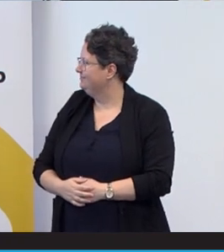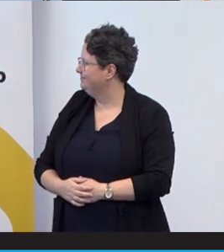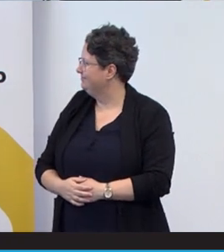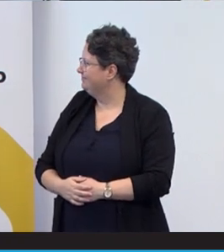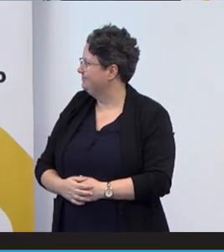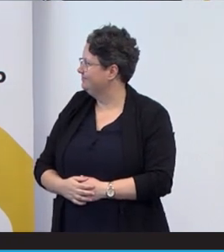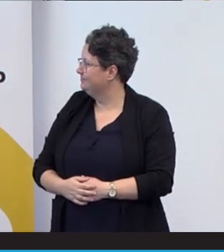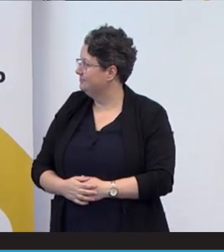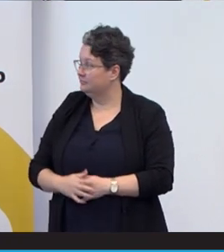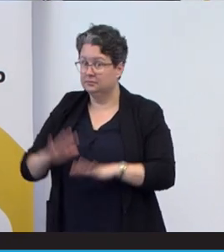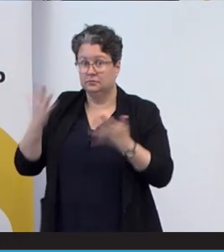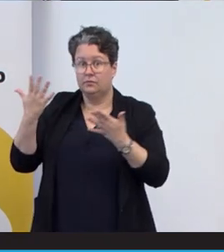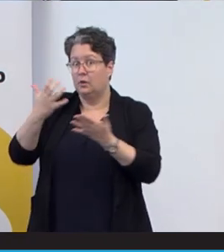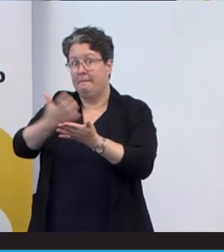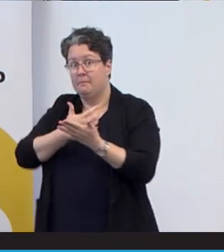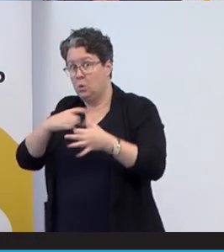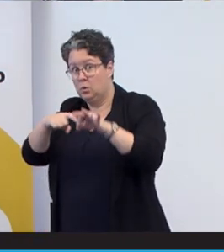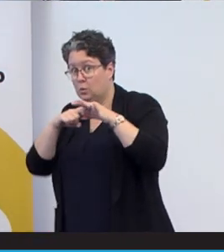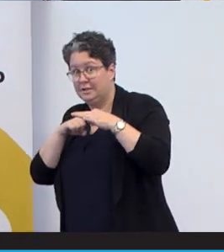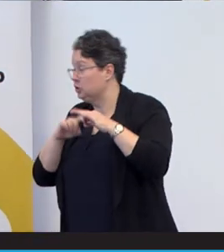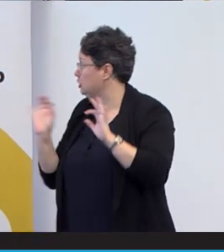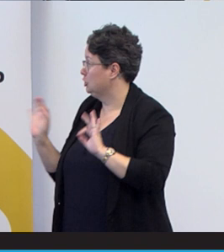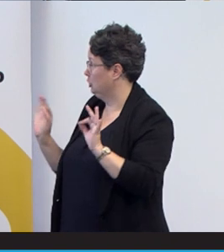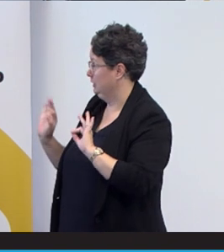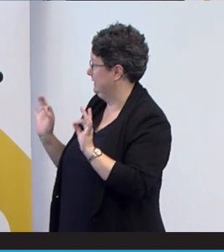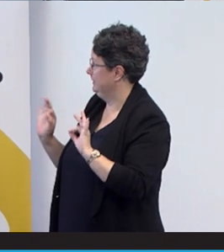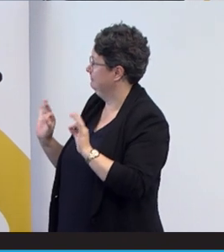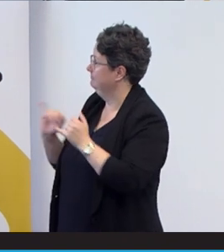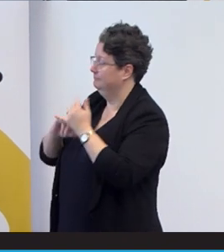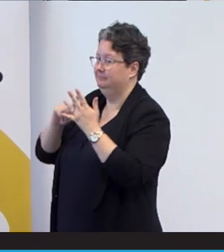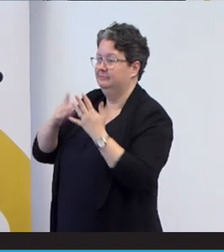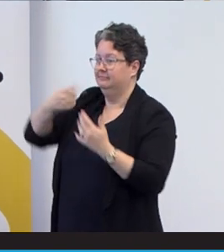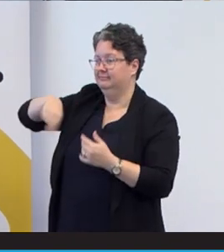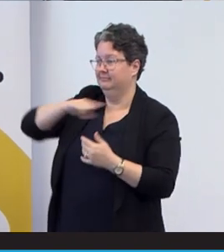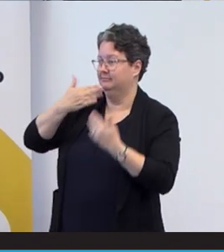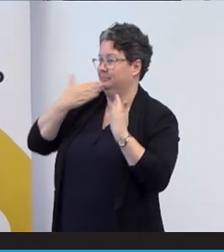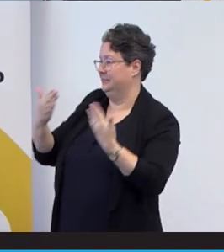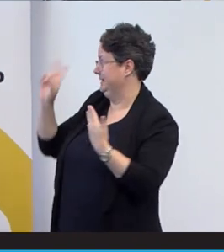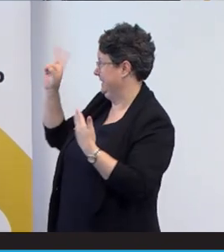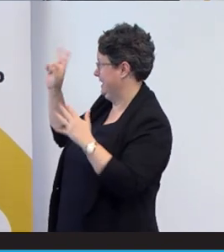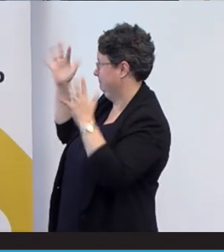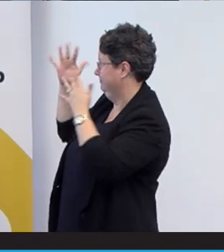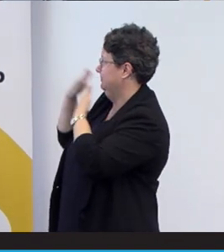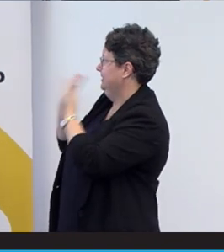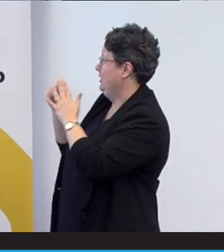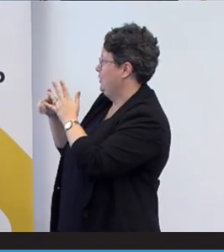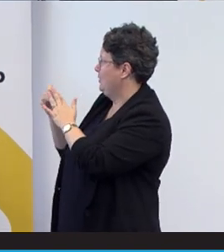Okay, no further questions. I think so. Please join me once again in Thanking Cody